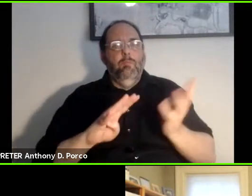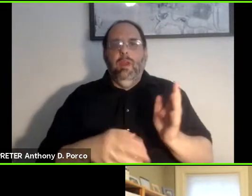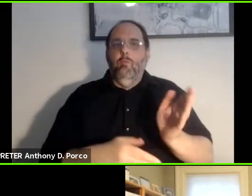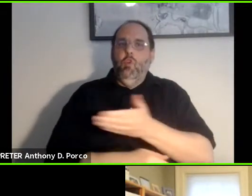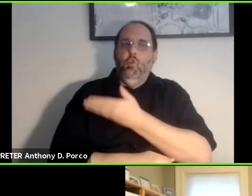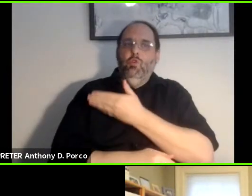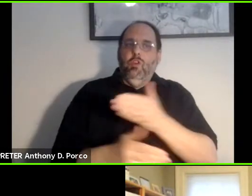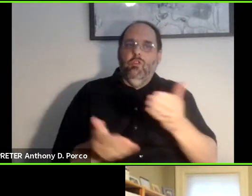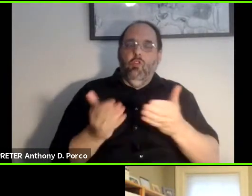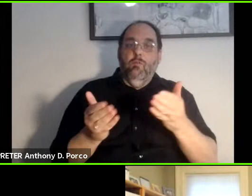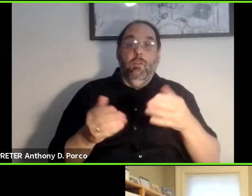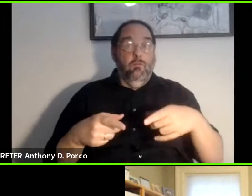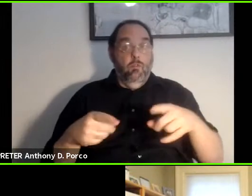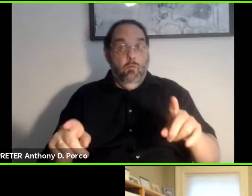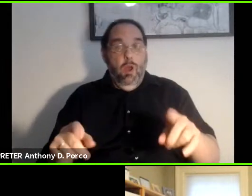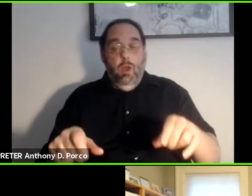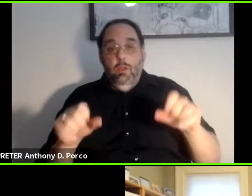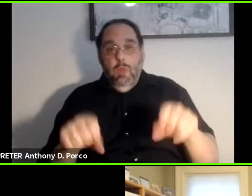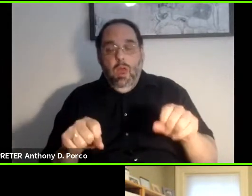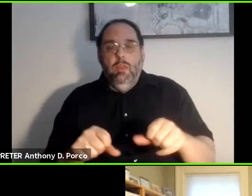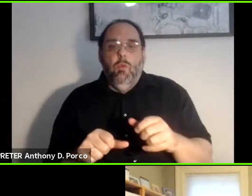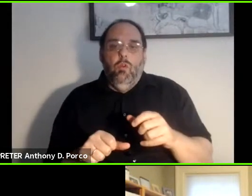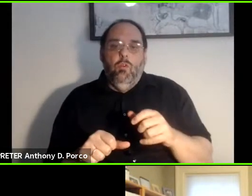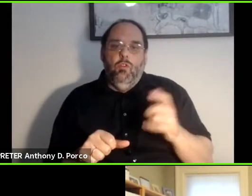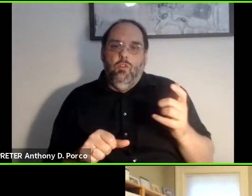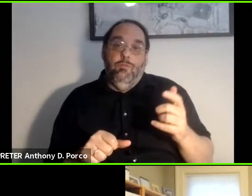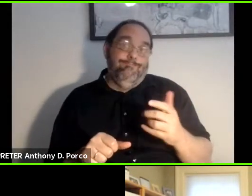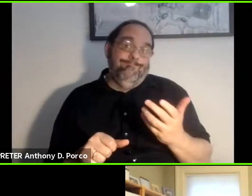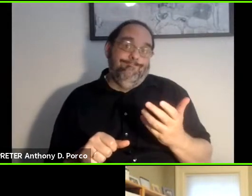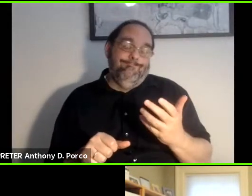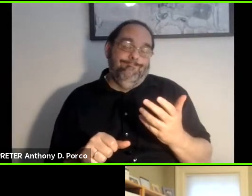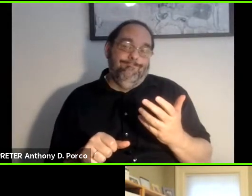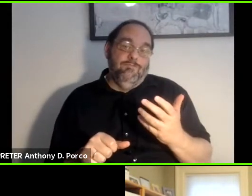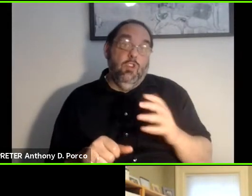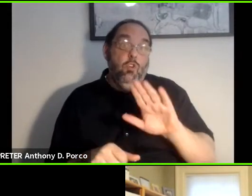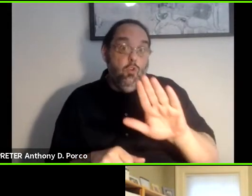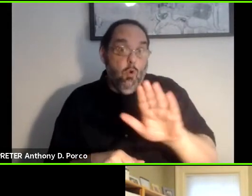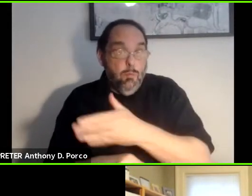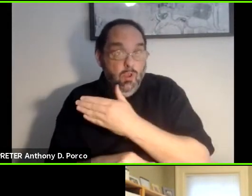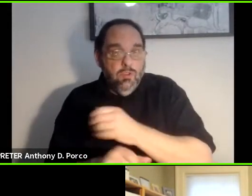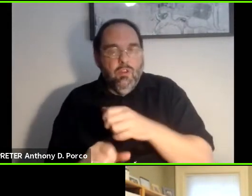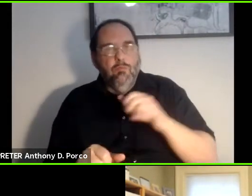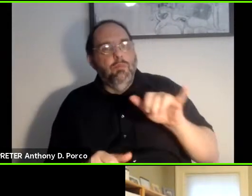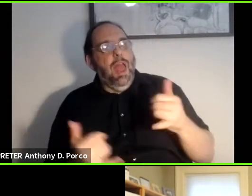a period of time it was possible to essentially have your music playing in the car when you got